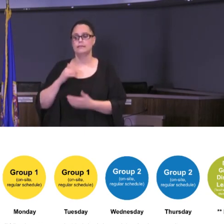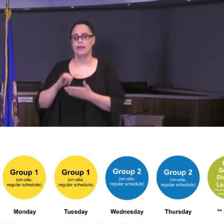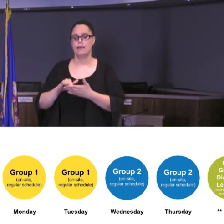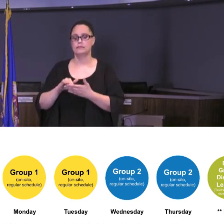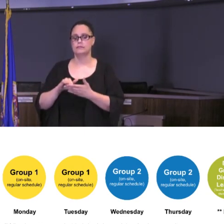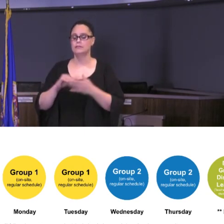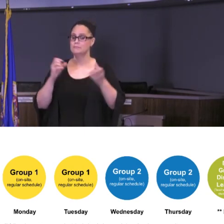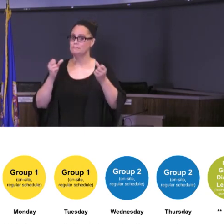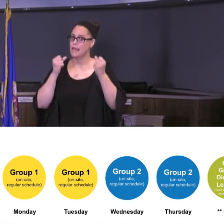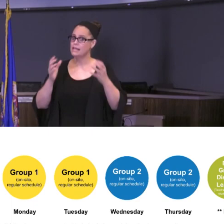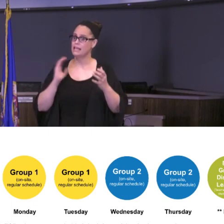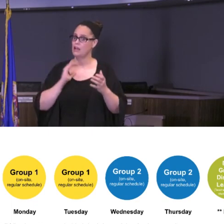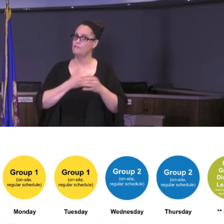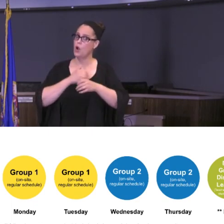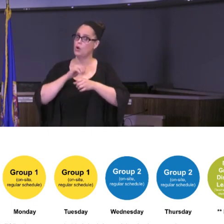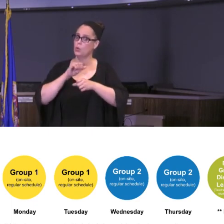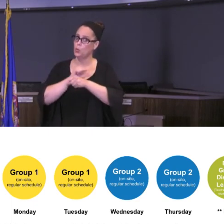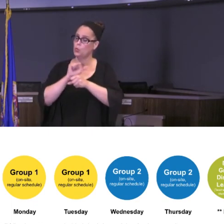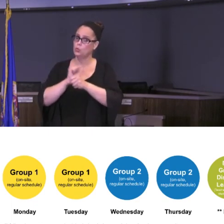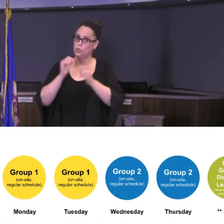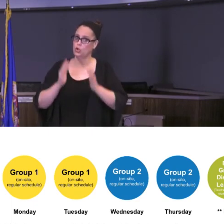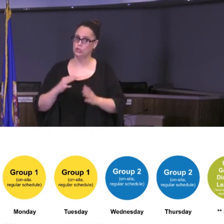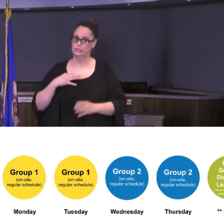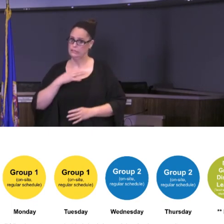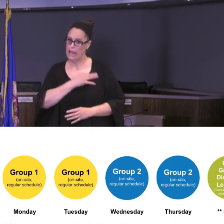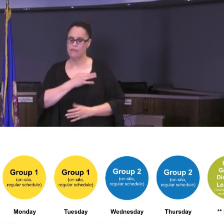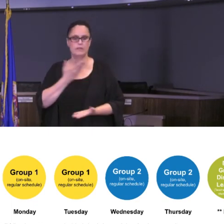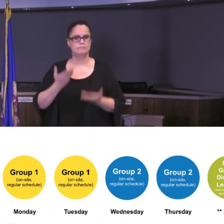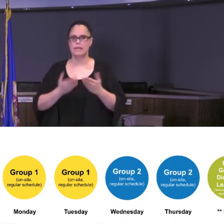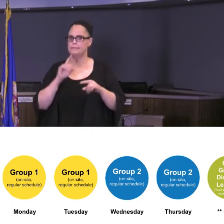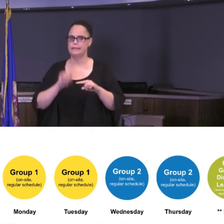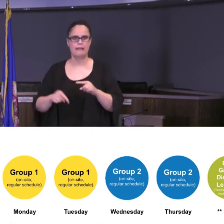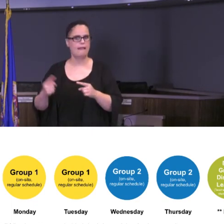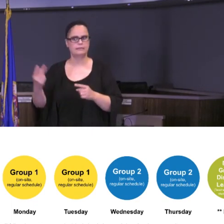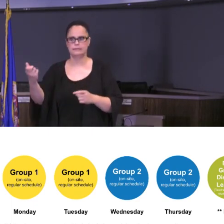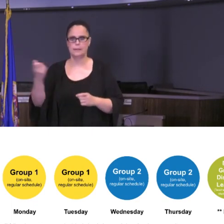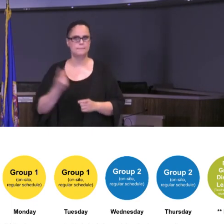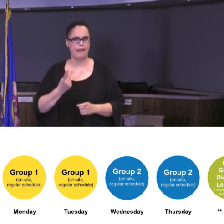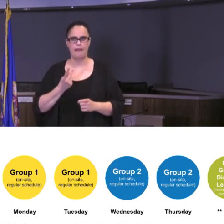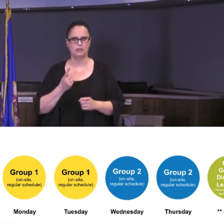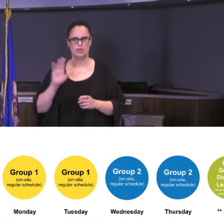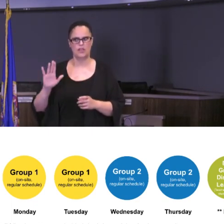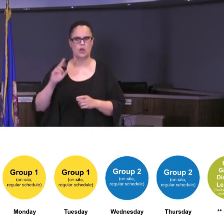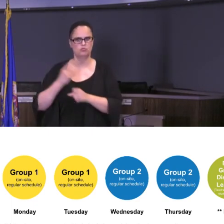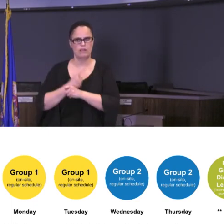be able to come back to their traditional role. And as I mentioned, the health concerns that I